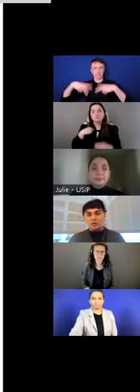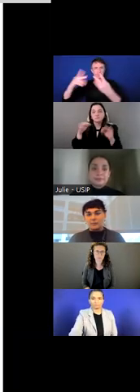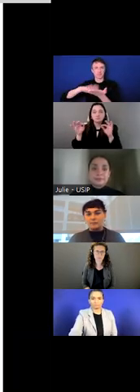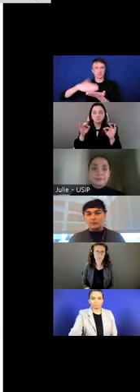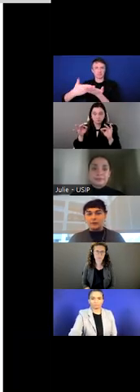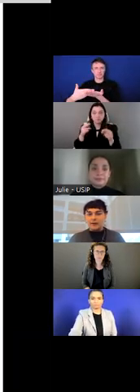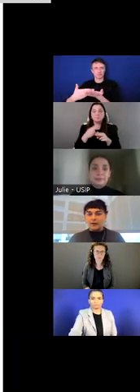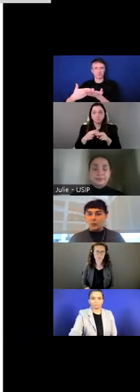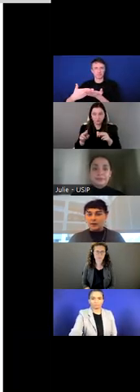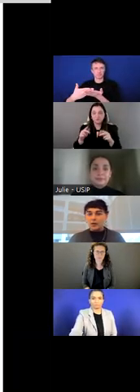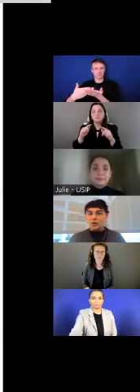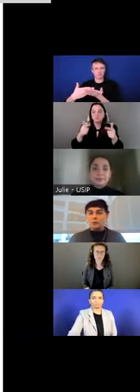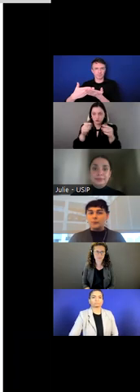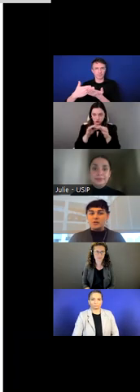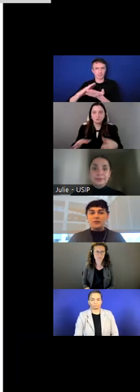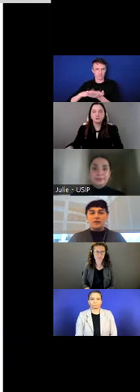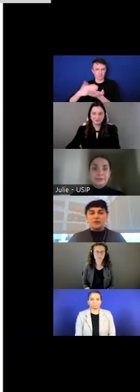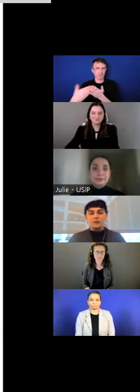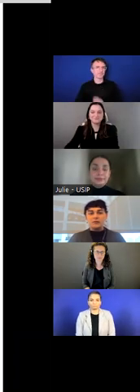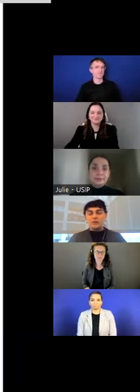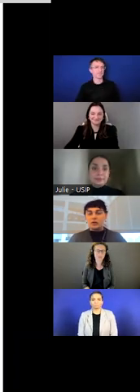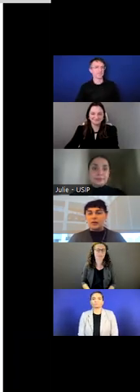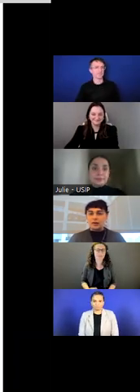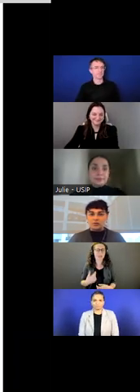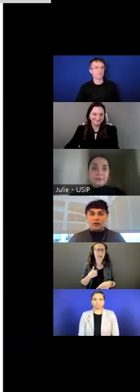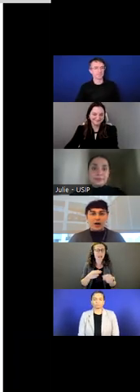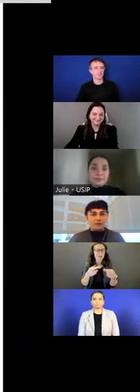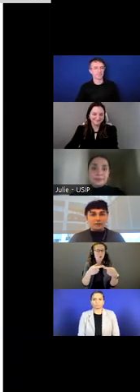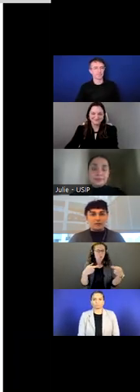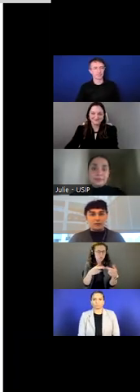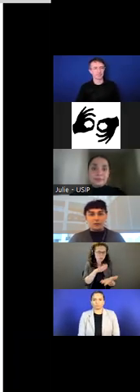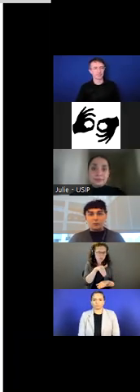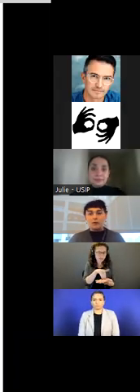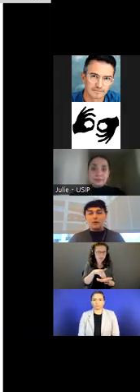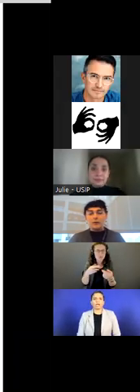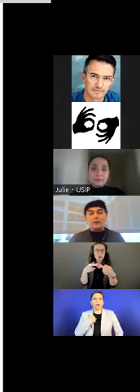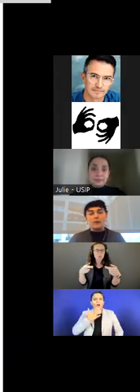In terms of programmatic work, we have regional centers and regional and country offices around the world.